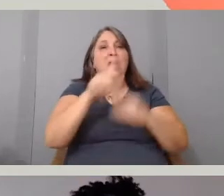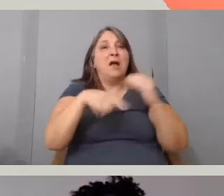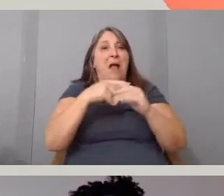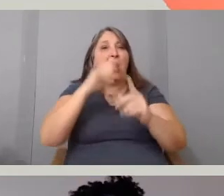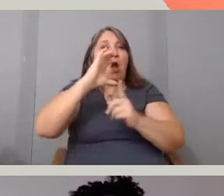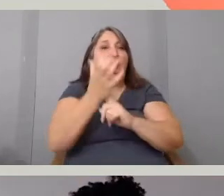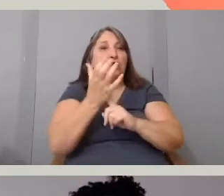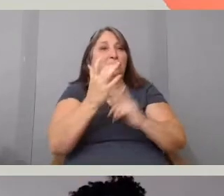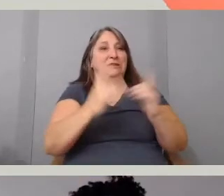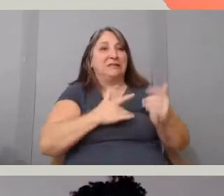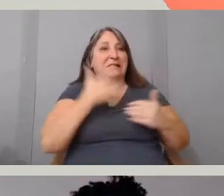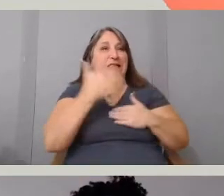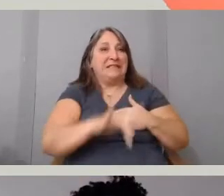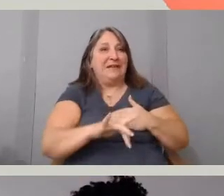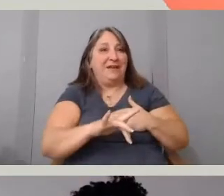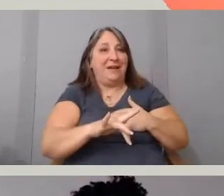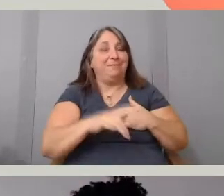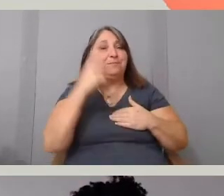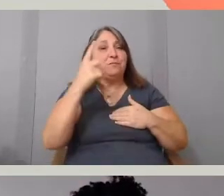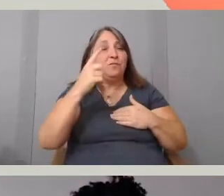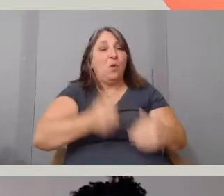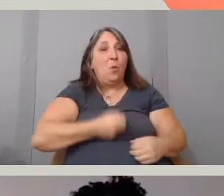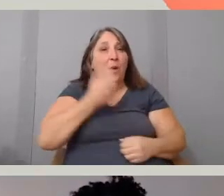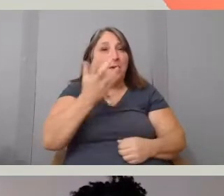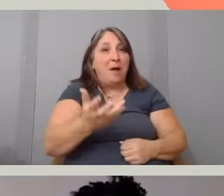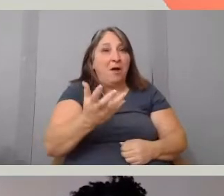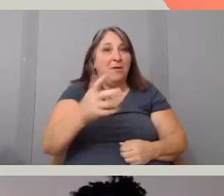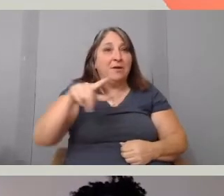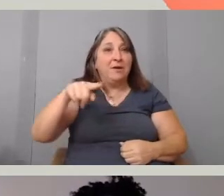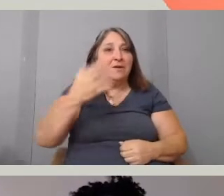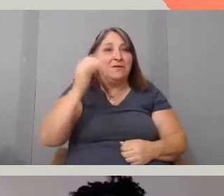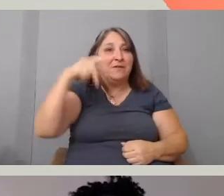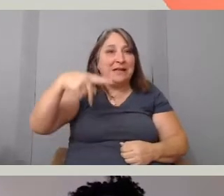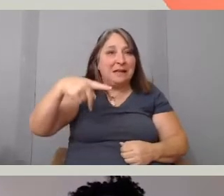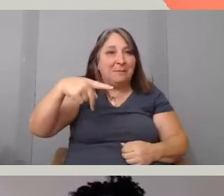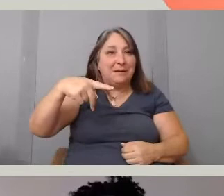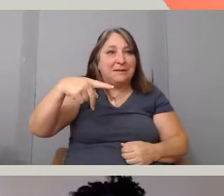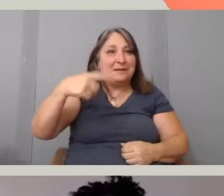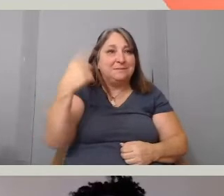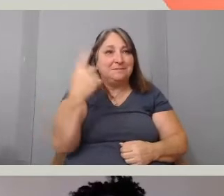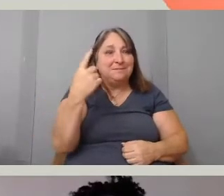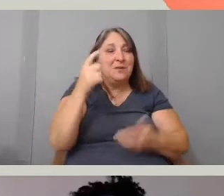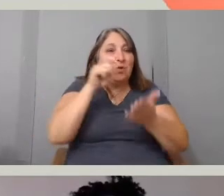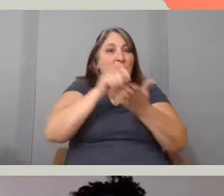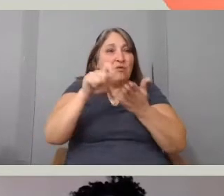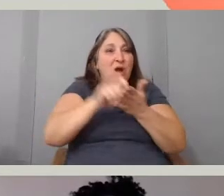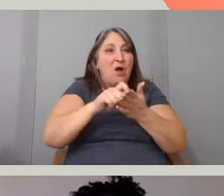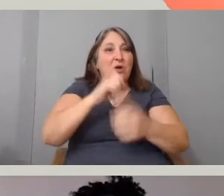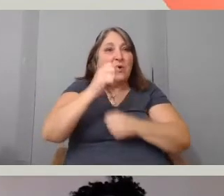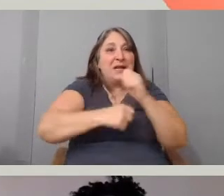and there's that poem that Felix Morisseau-Leroy wrote in 1953 in Haiti.